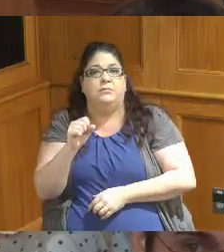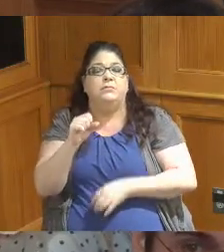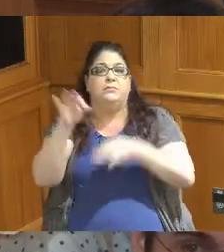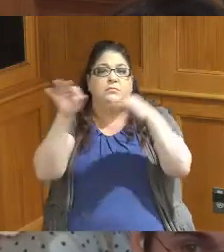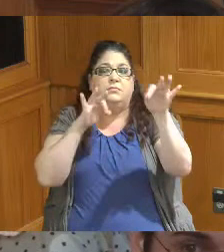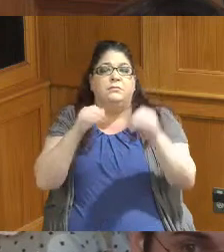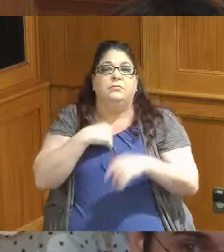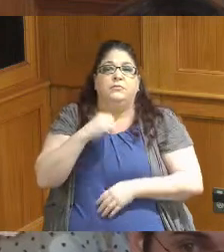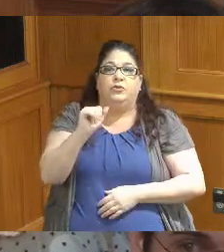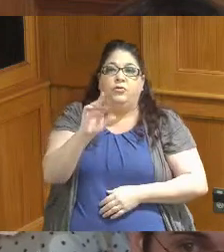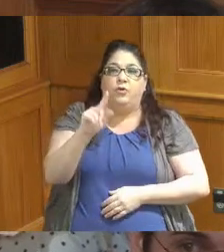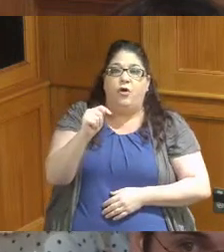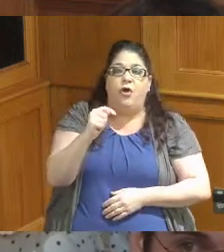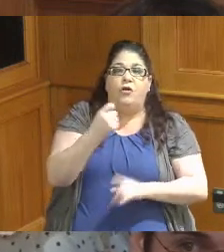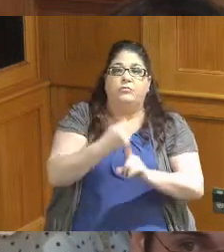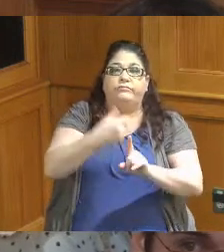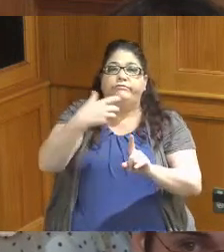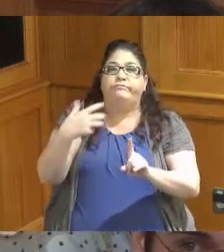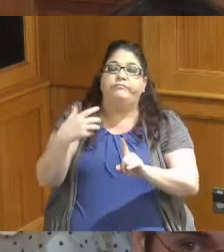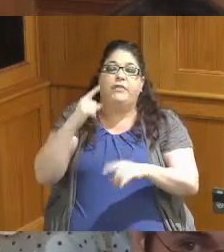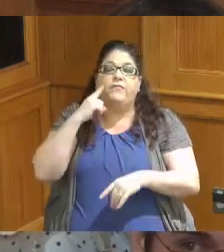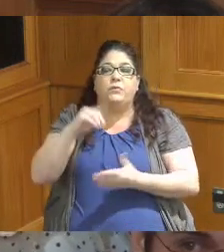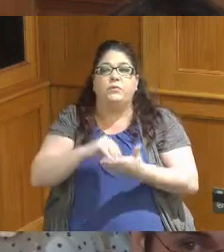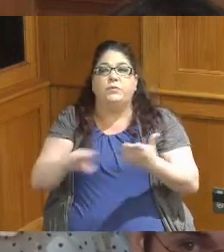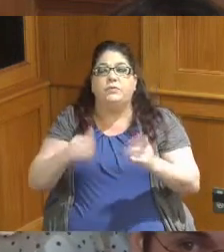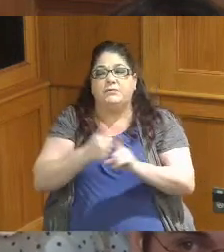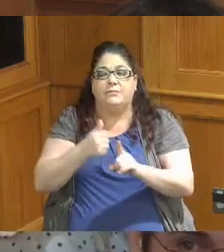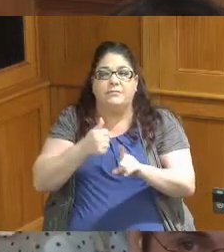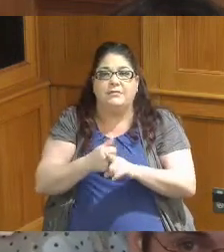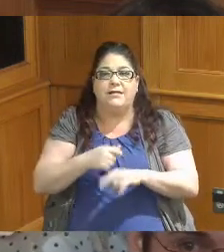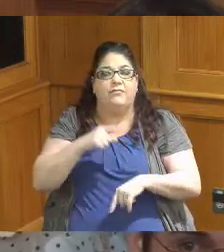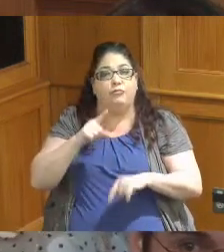to students who might not otherwise be able to participate in the program and learn about Arts